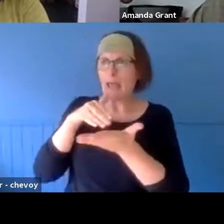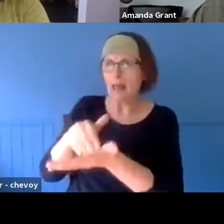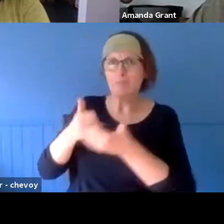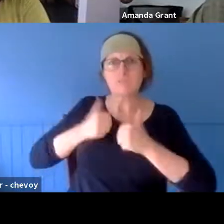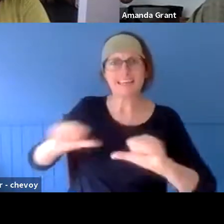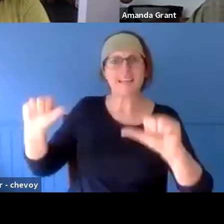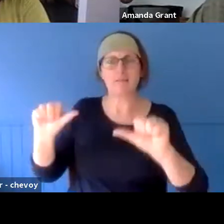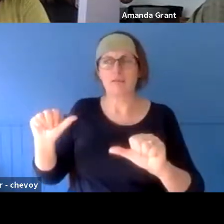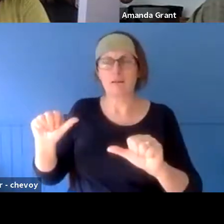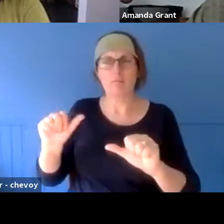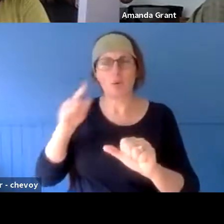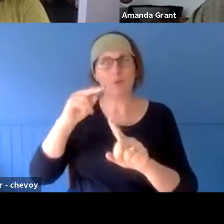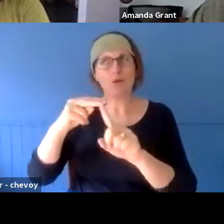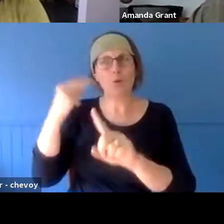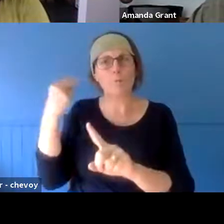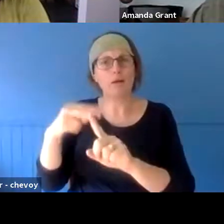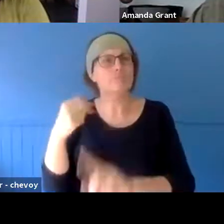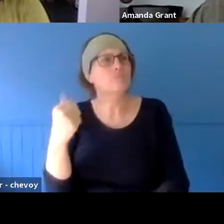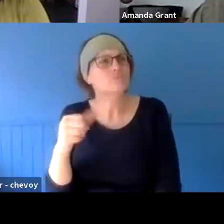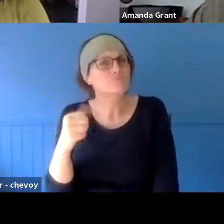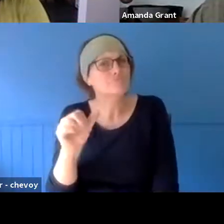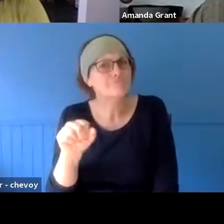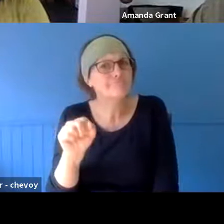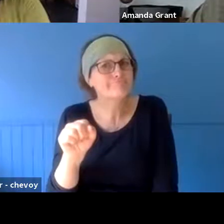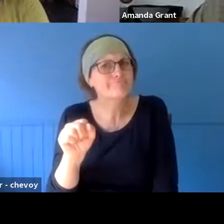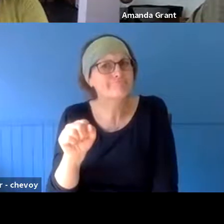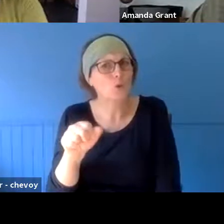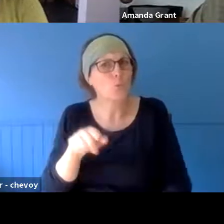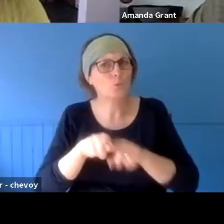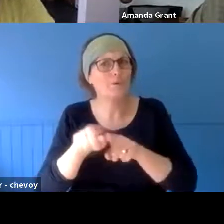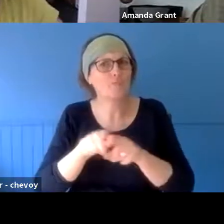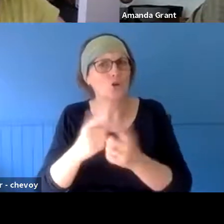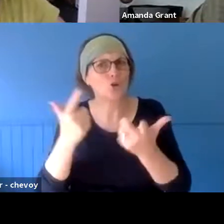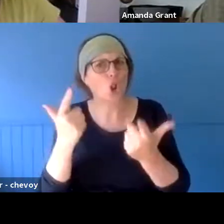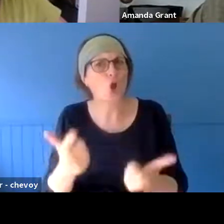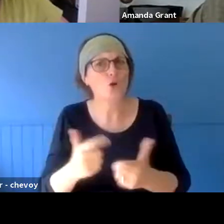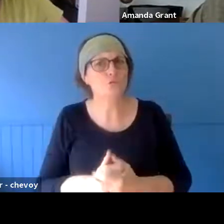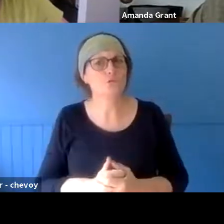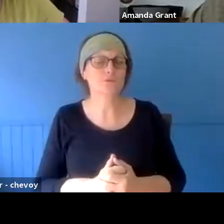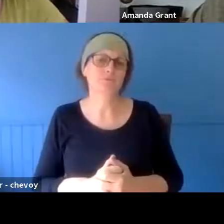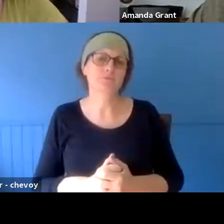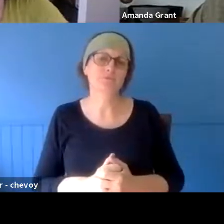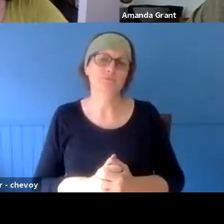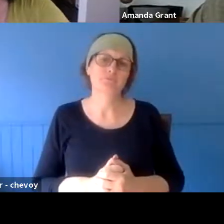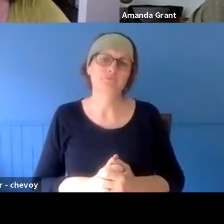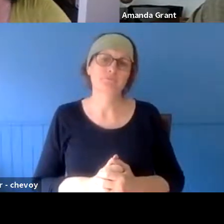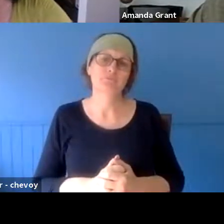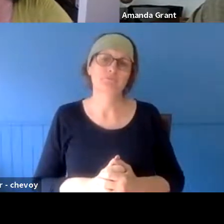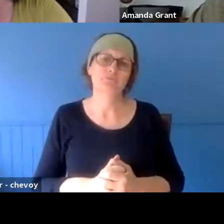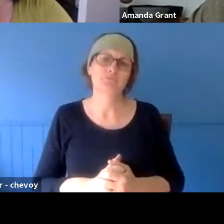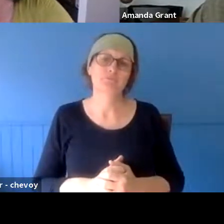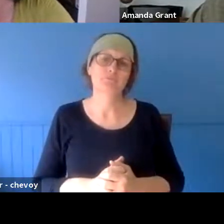And we probably should make a bigger connection to that organisation. But